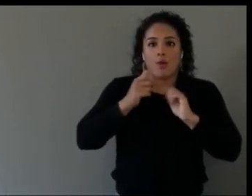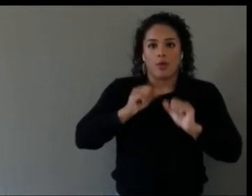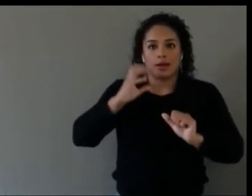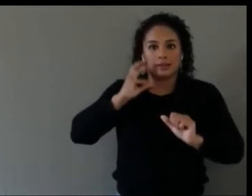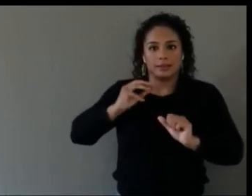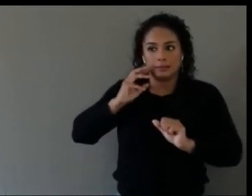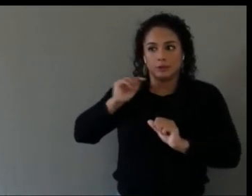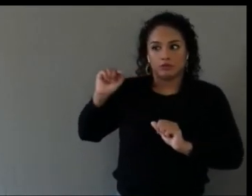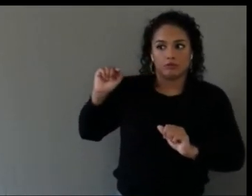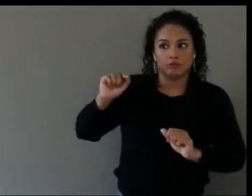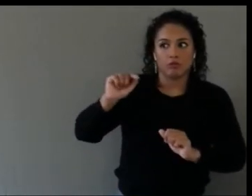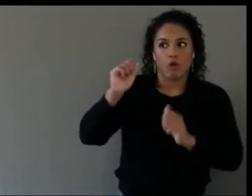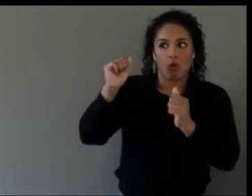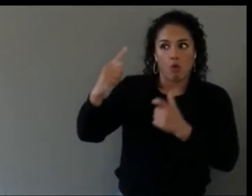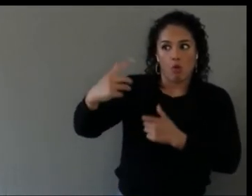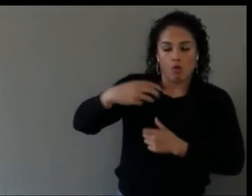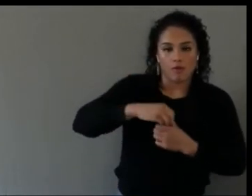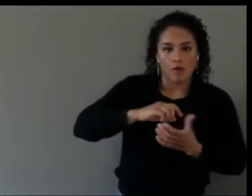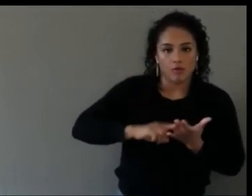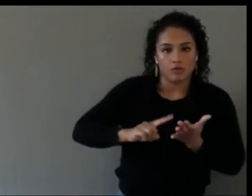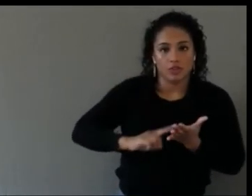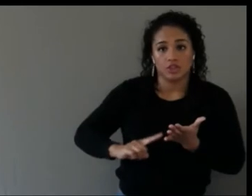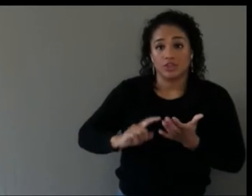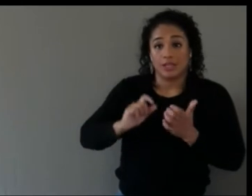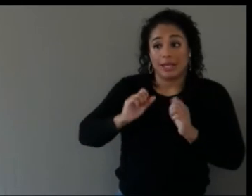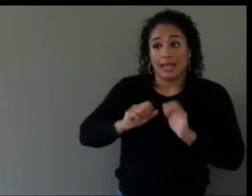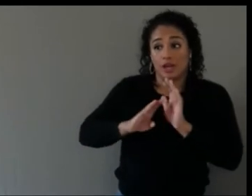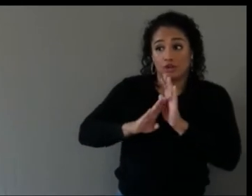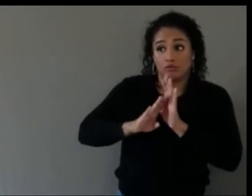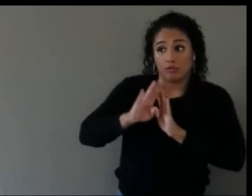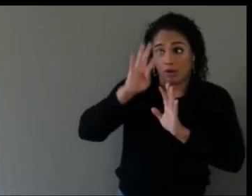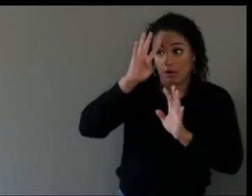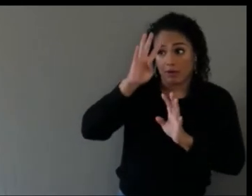information for each of them in a way that suits them, that they can understand, and